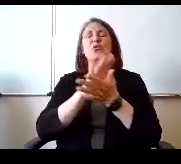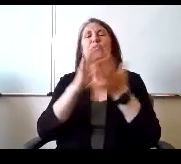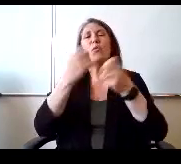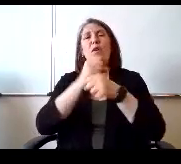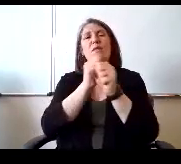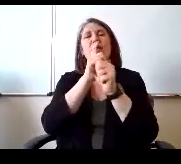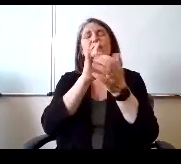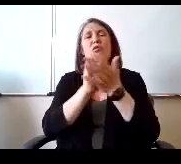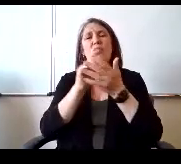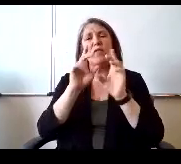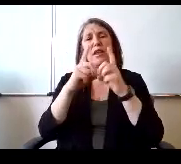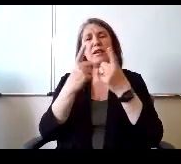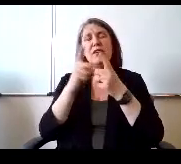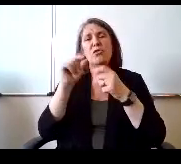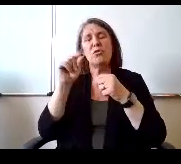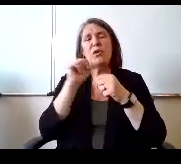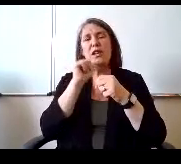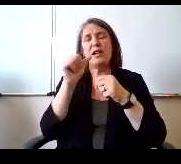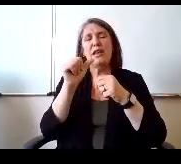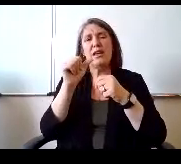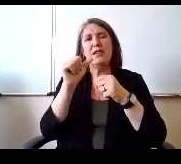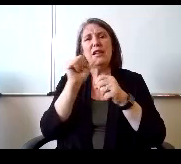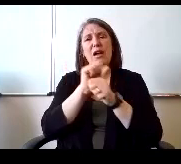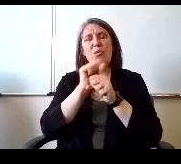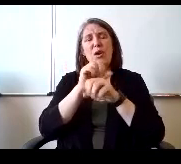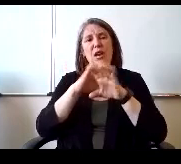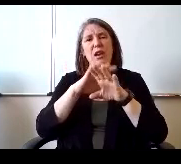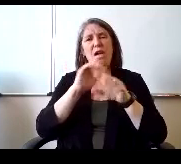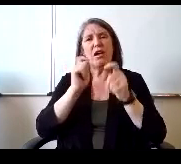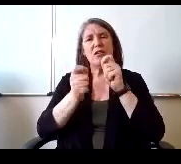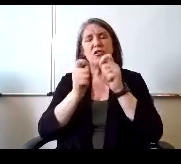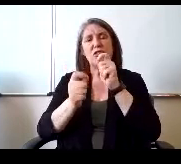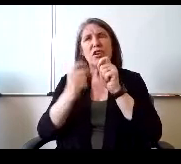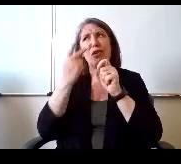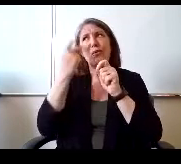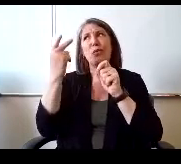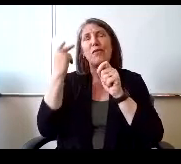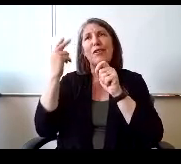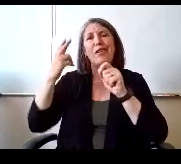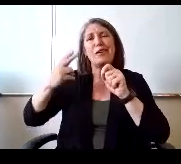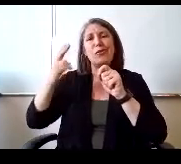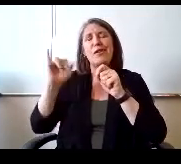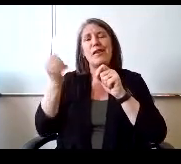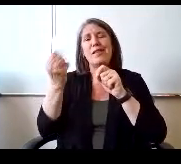isn't working on teaching revisionist history like the 1619 project or